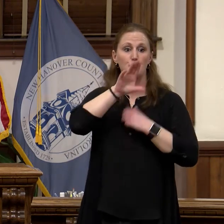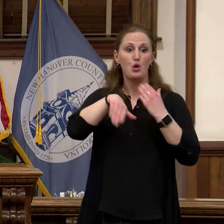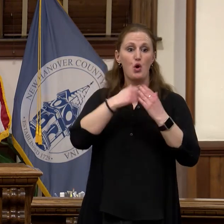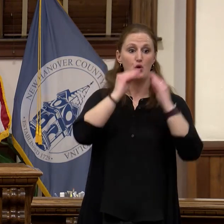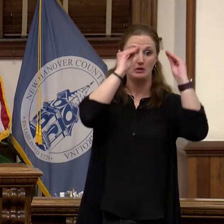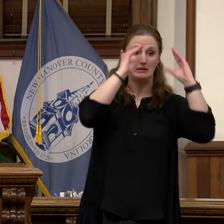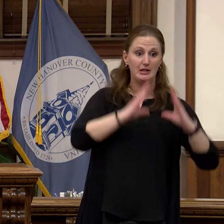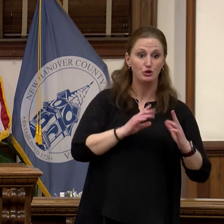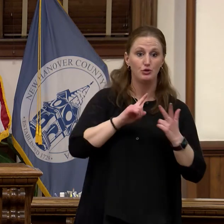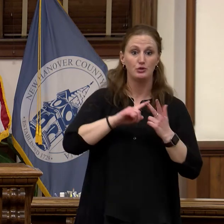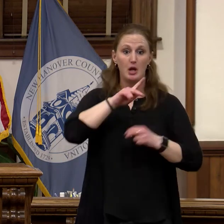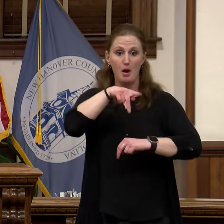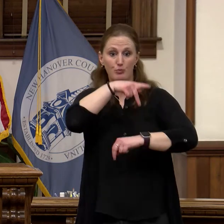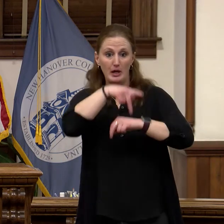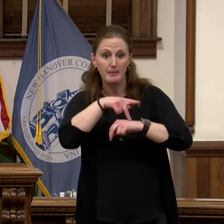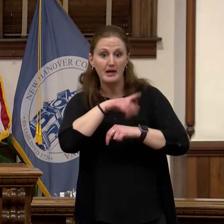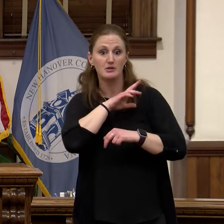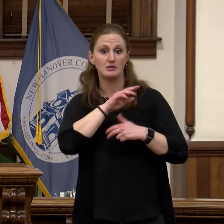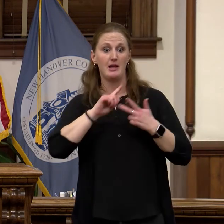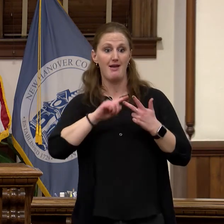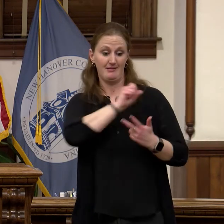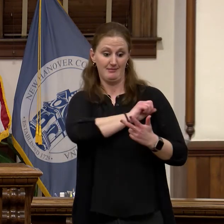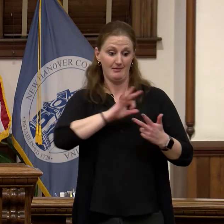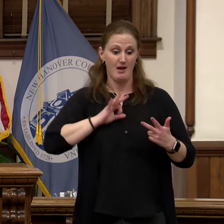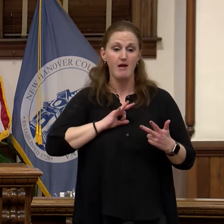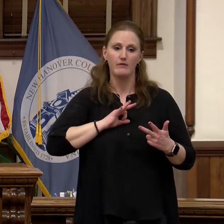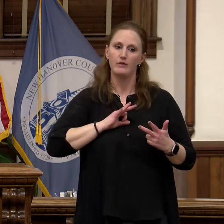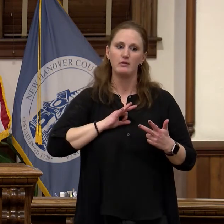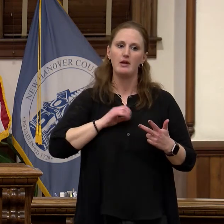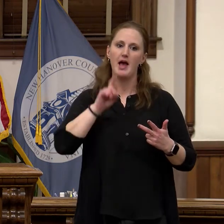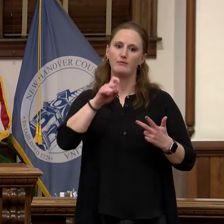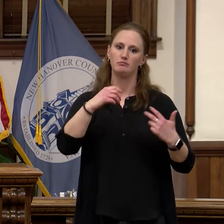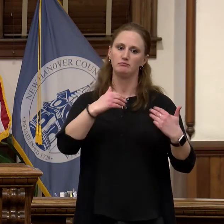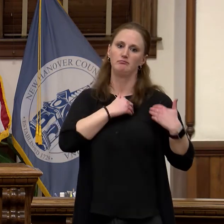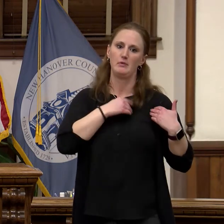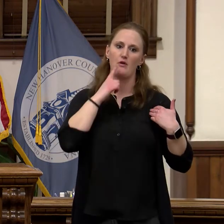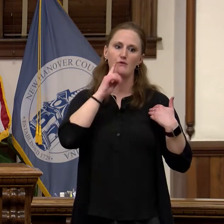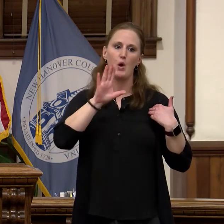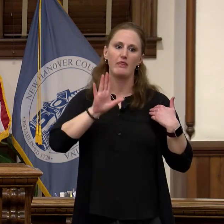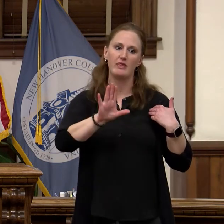administrators are held accountable for their actions and to help ensure our